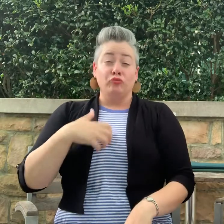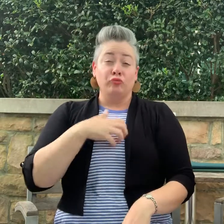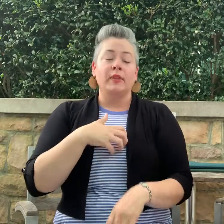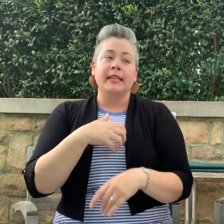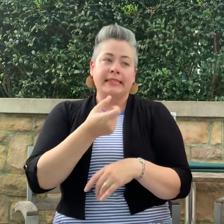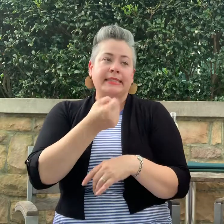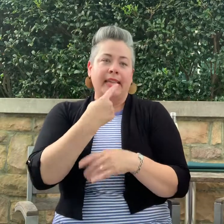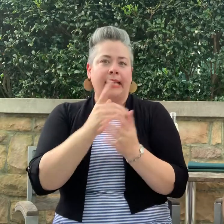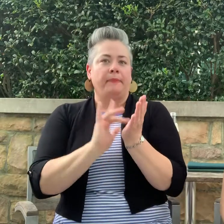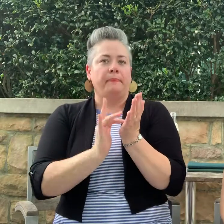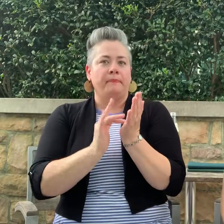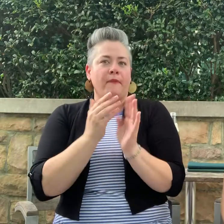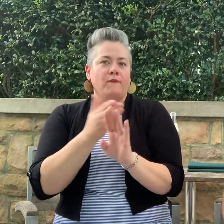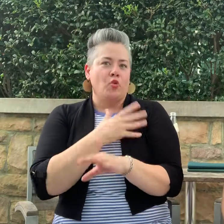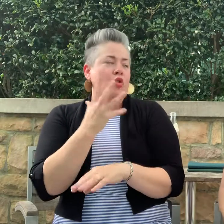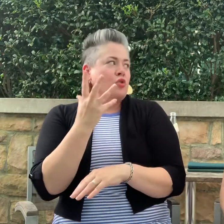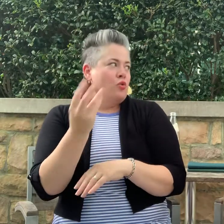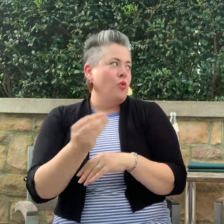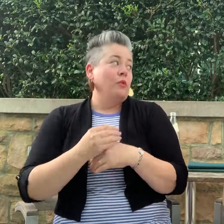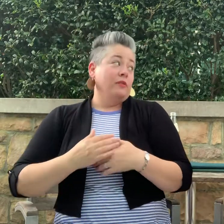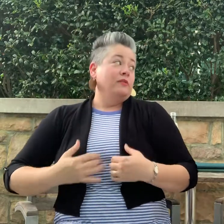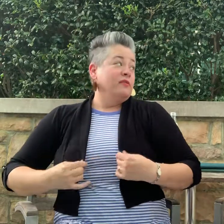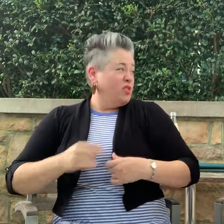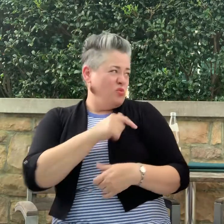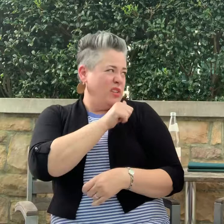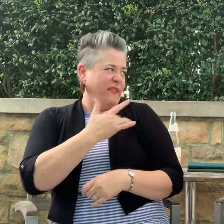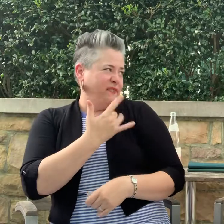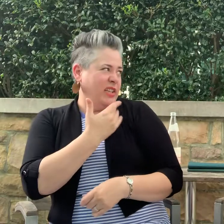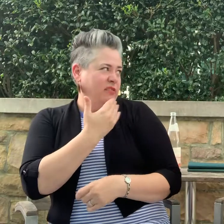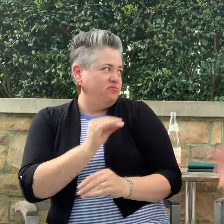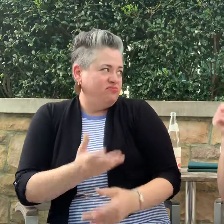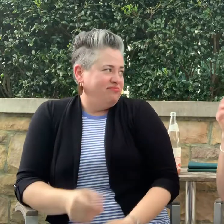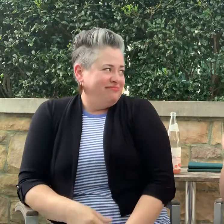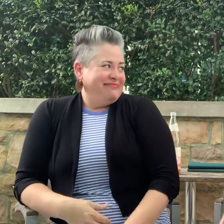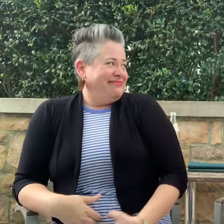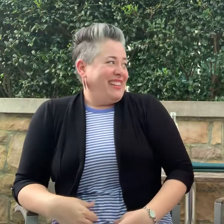take something before going. You didn't feel sick did you? No.